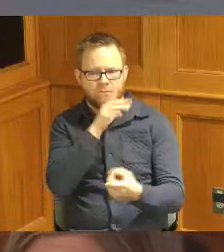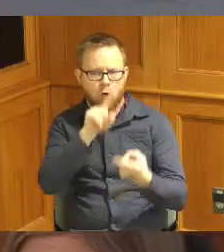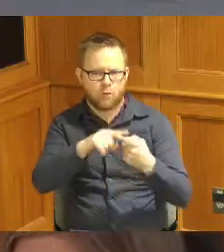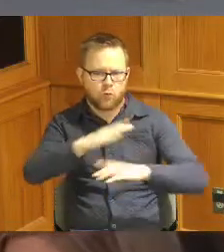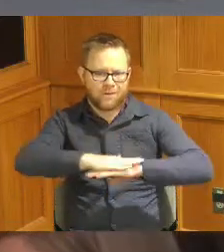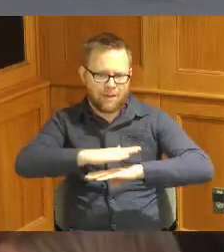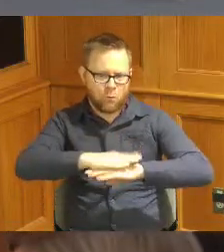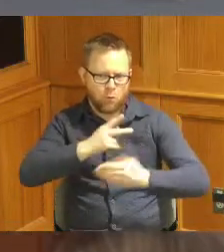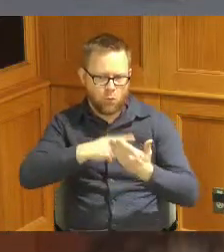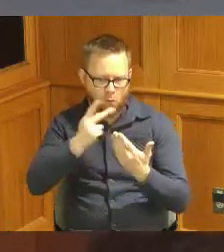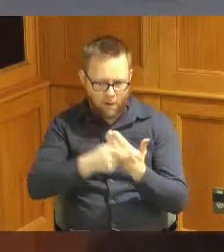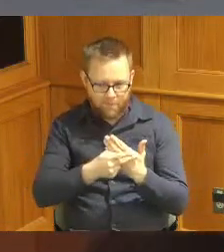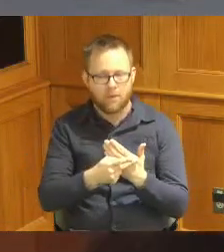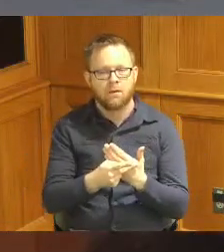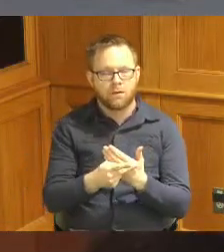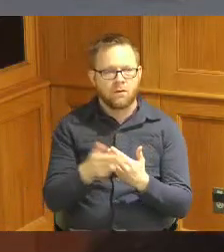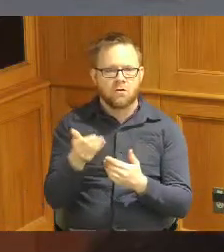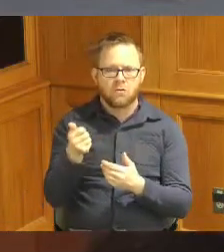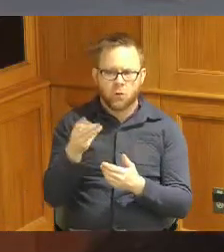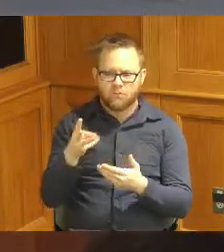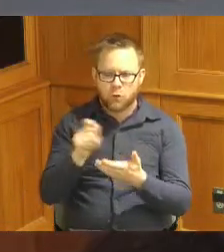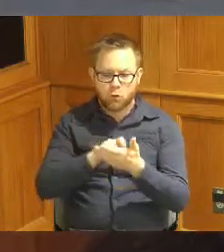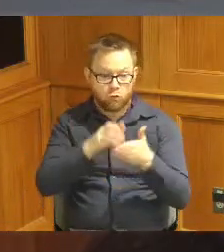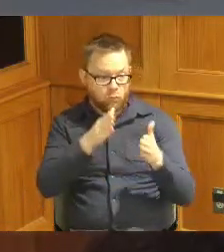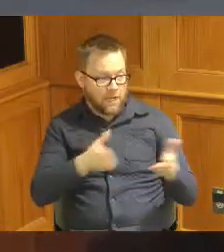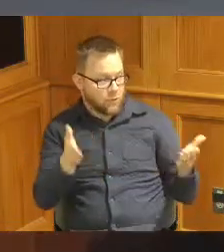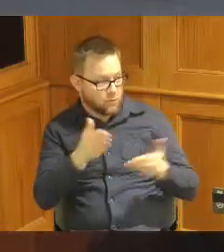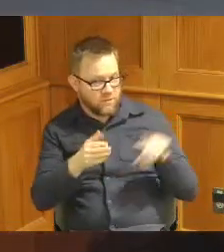so we're in the process we had a couple Grant Riders who are looking at that Stephanie being